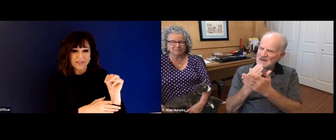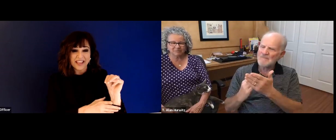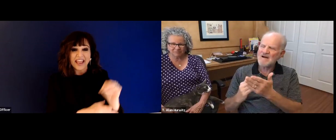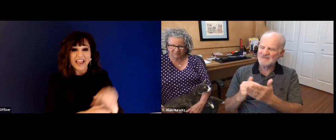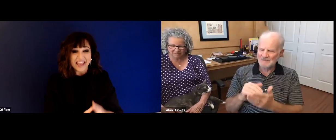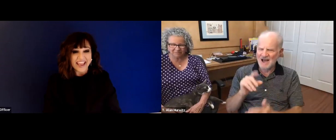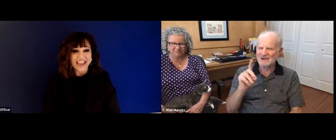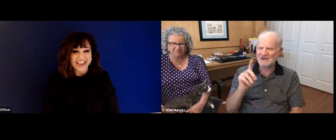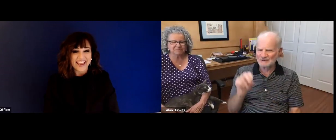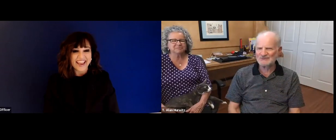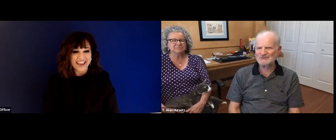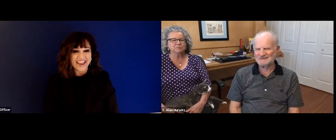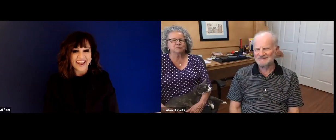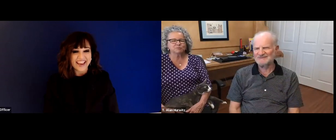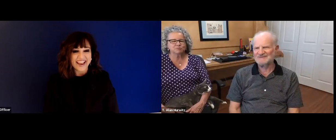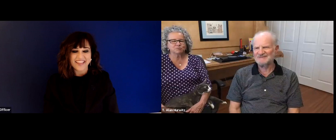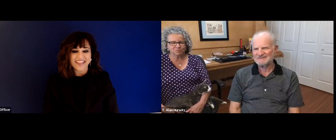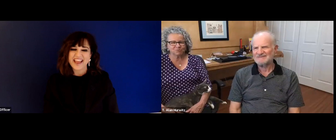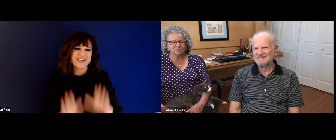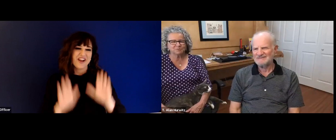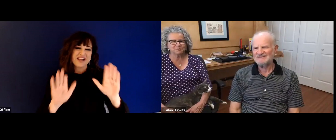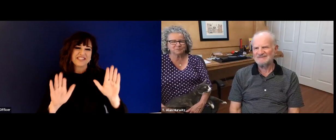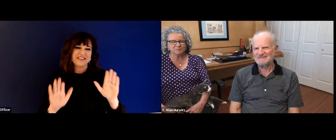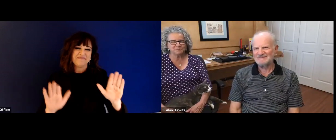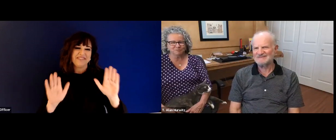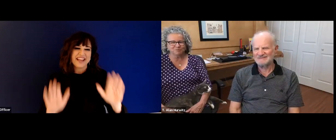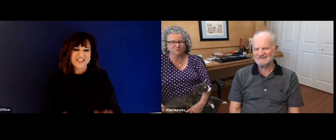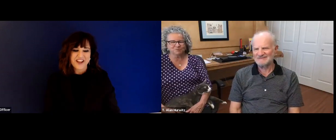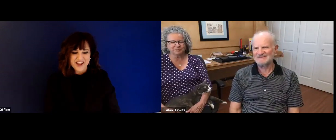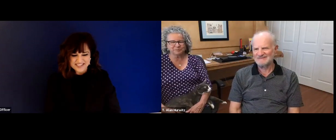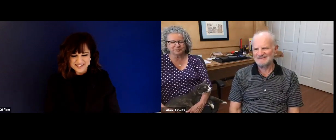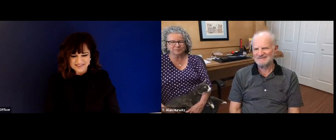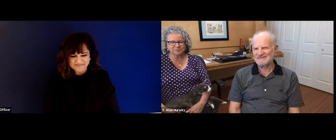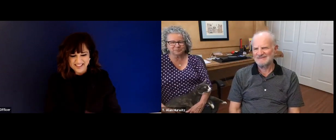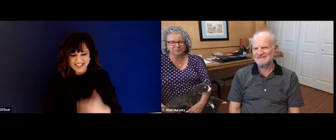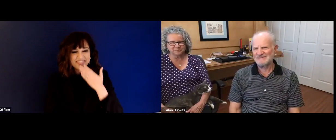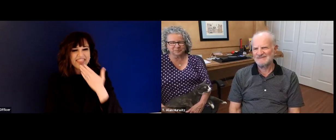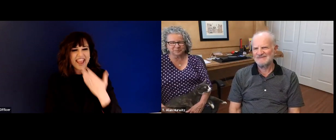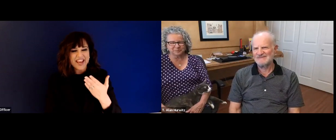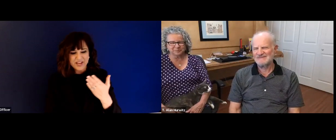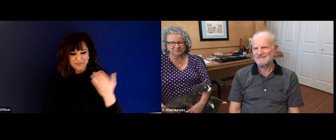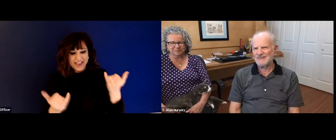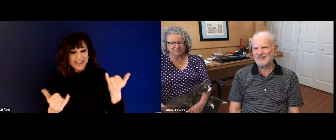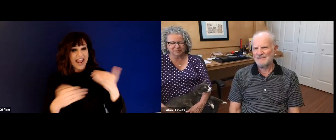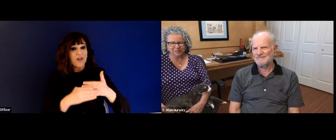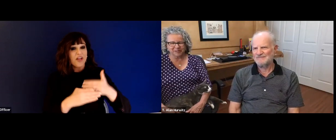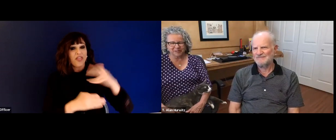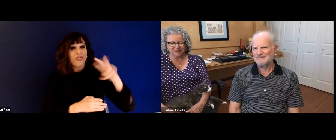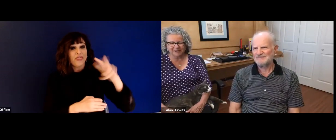family. You know, you feel like you have 10 Brothers. Are you still in touch with all of your classmates from CID?